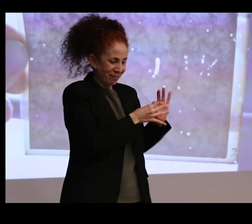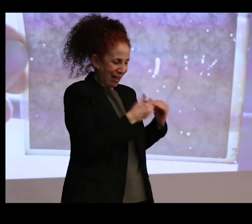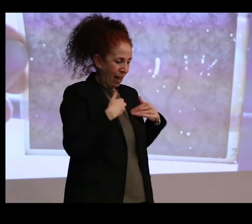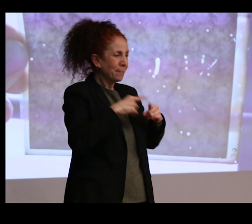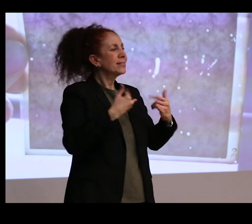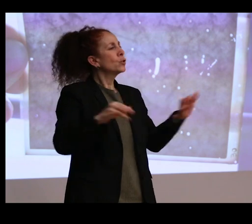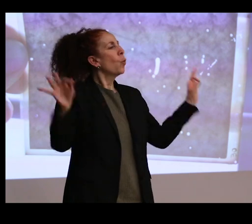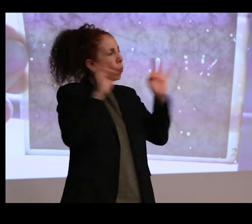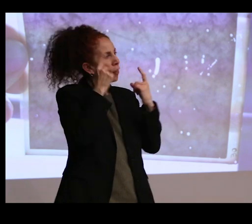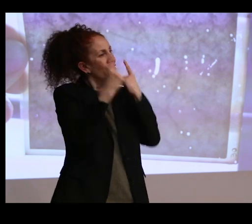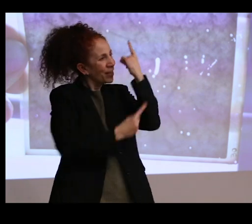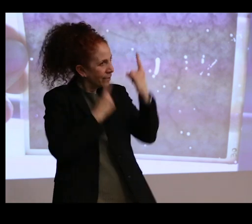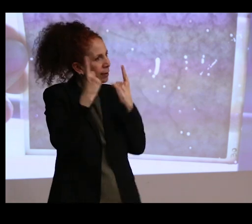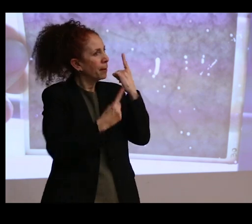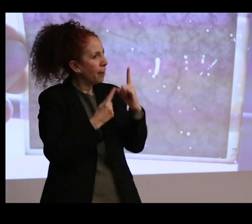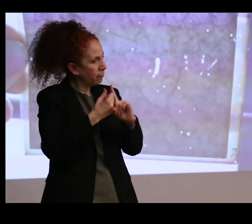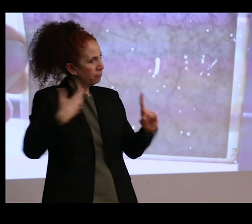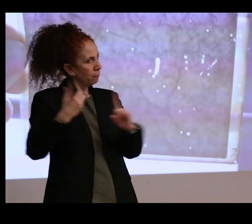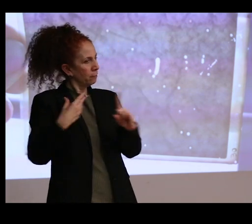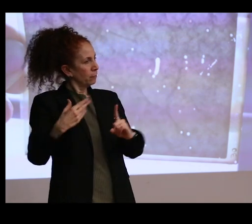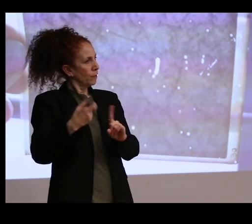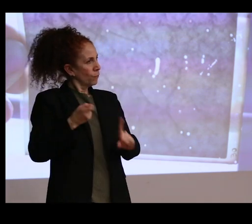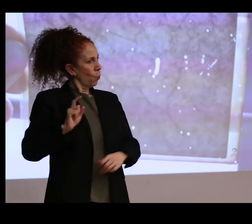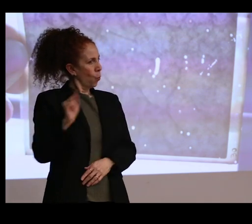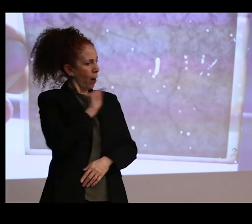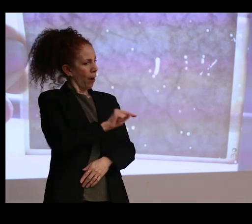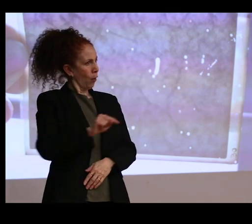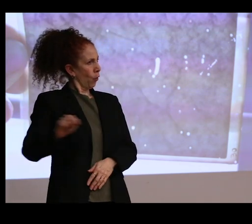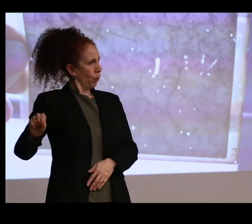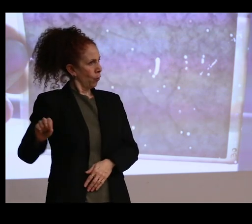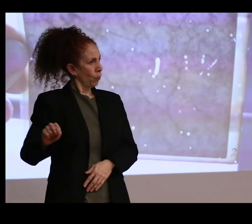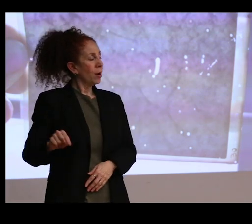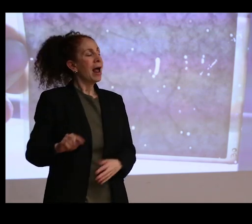So I mean, I've seen these objects in our collection so many times.